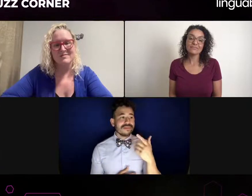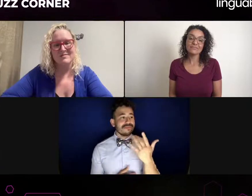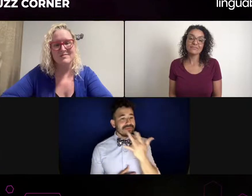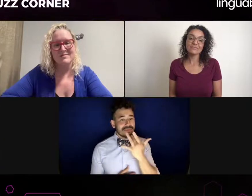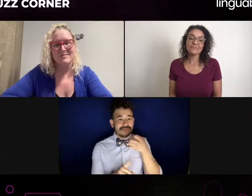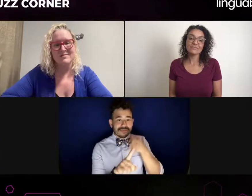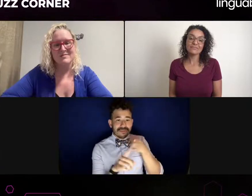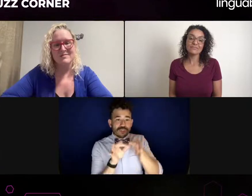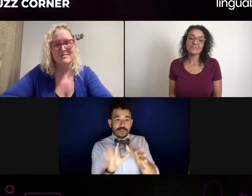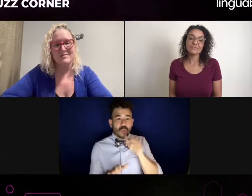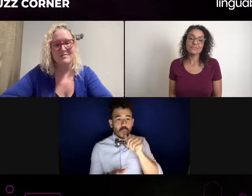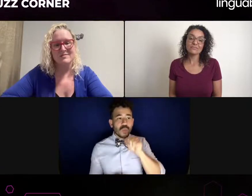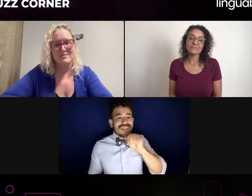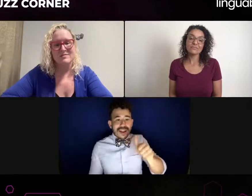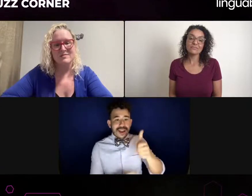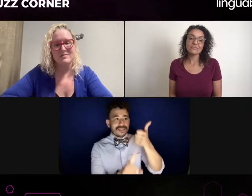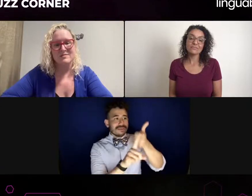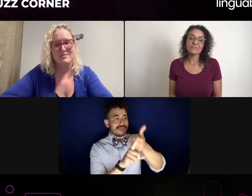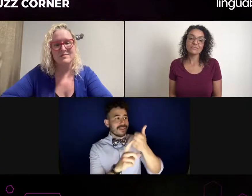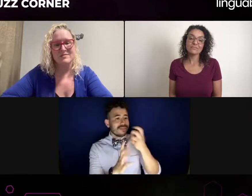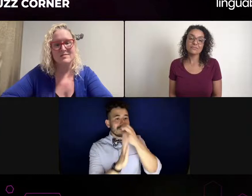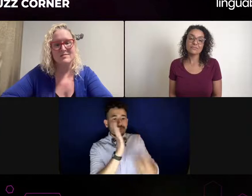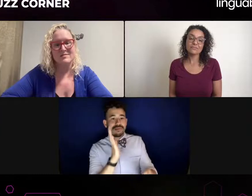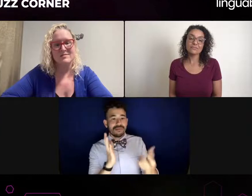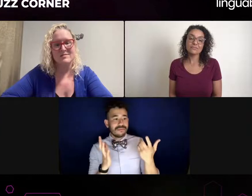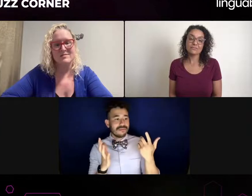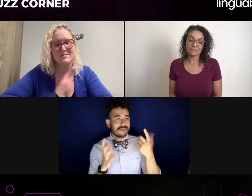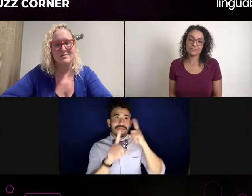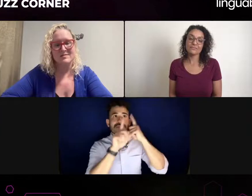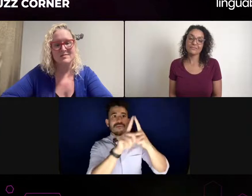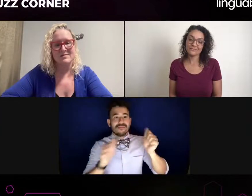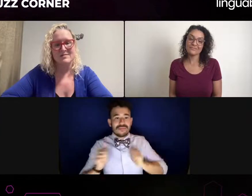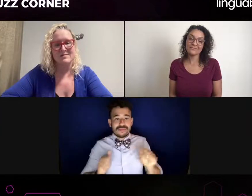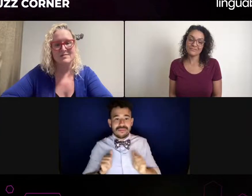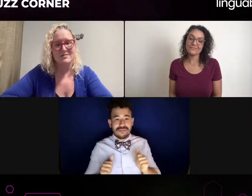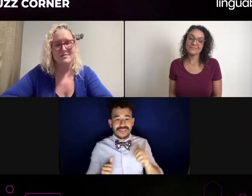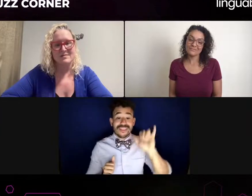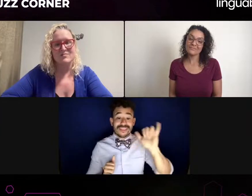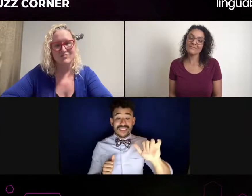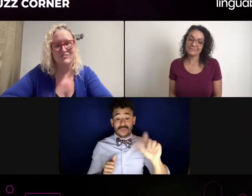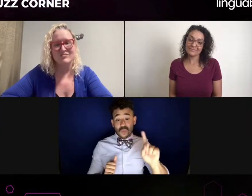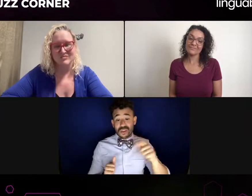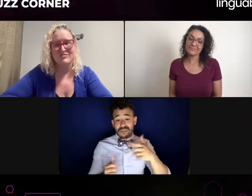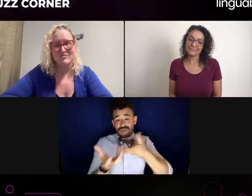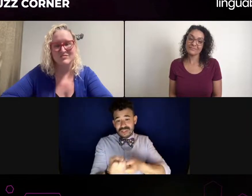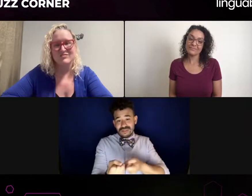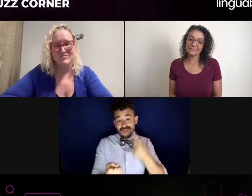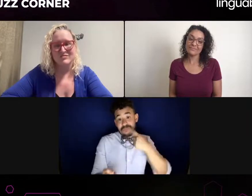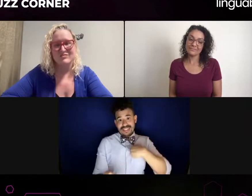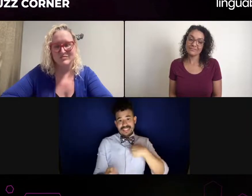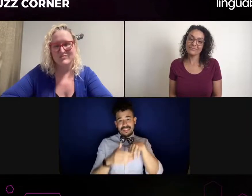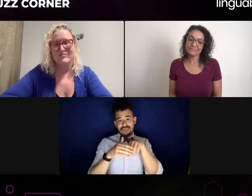It was definitely a sign from the universe. So... I think when we're in the room and in the space, it's tough,